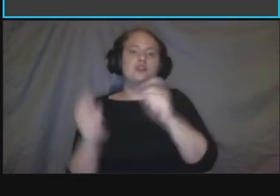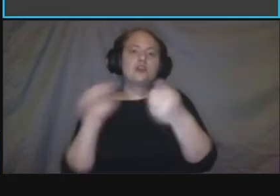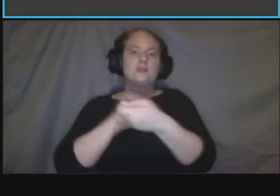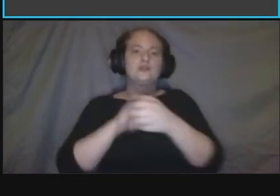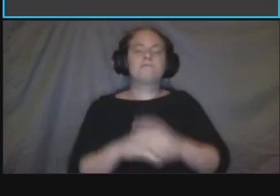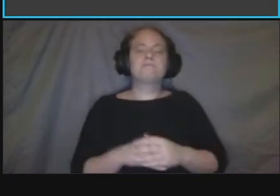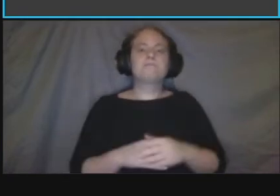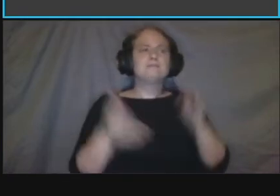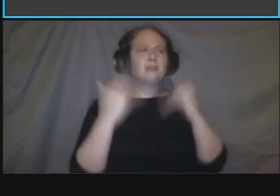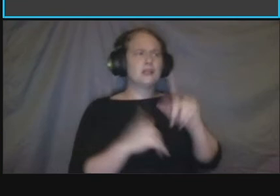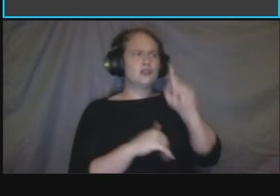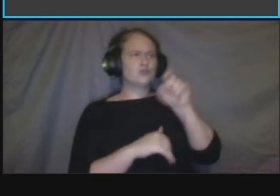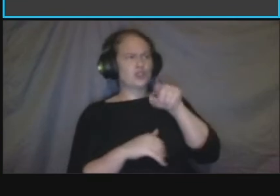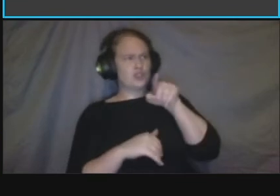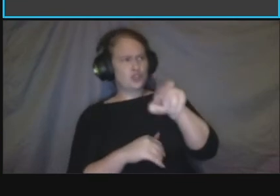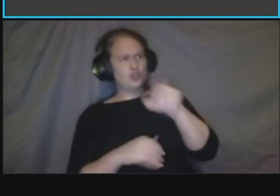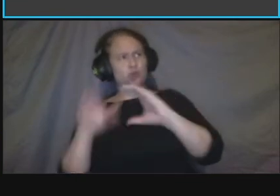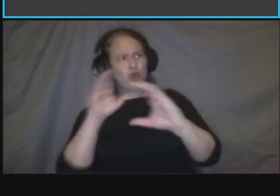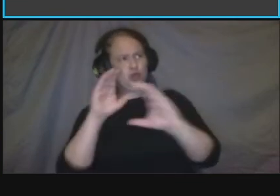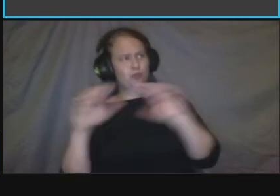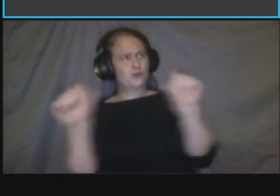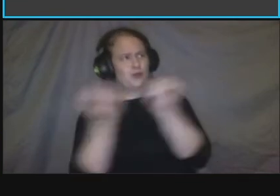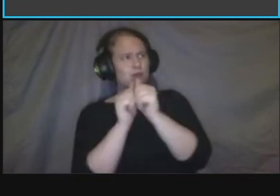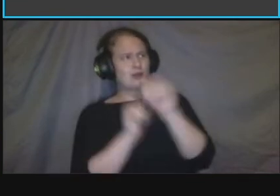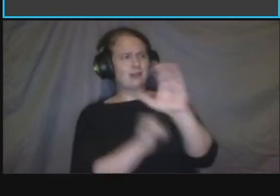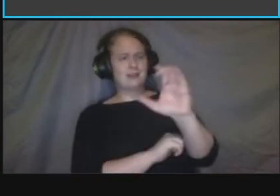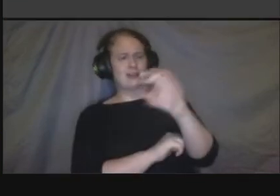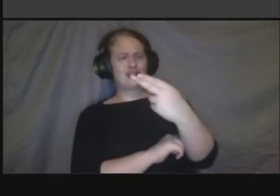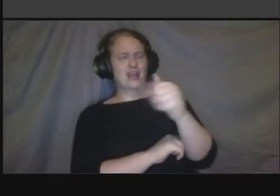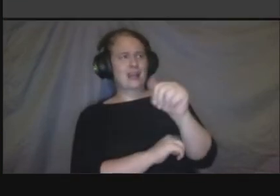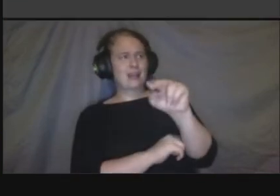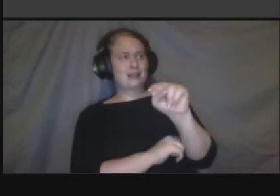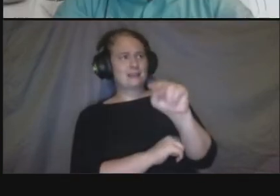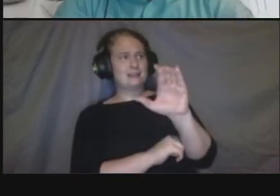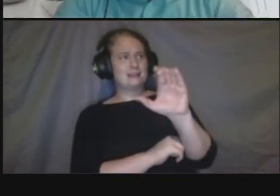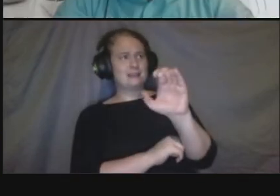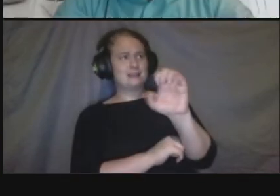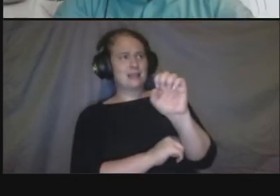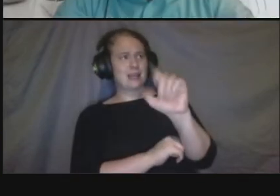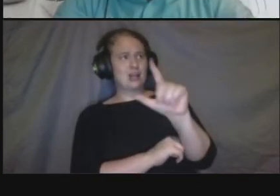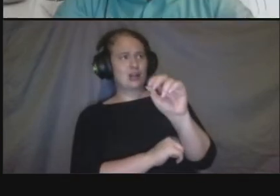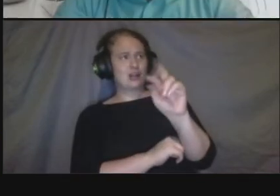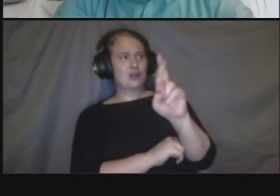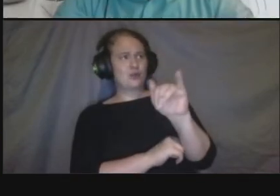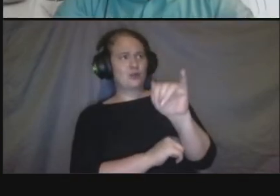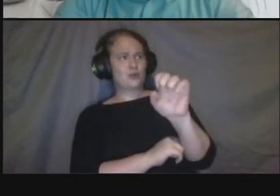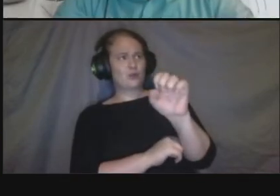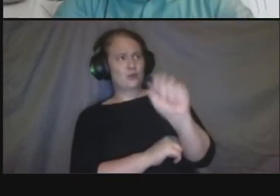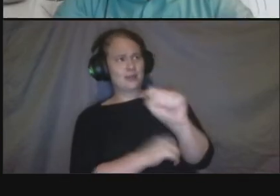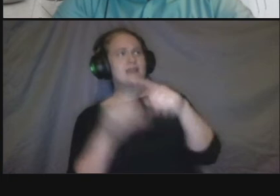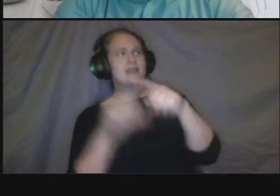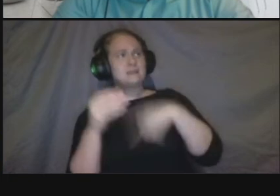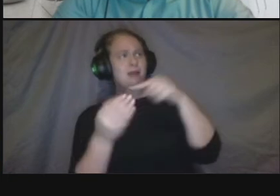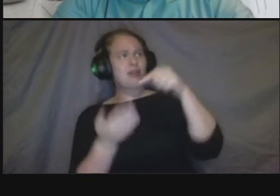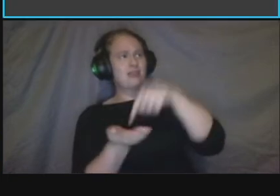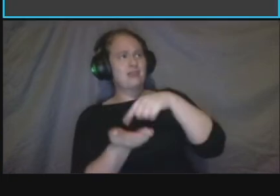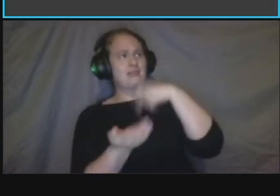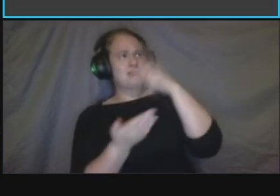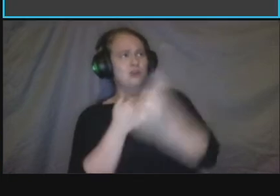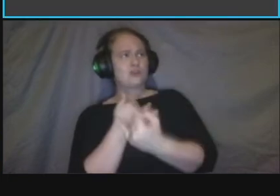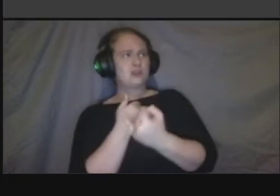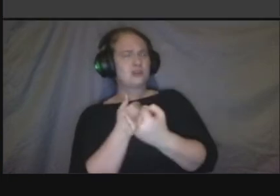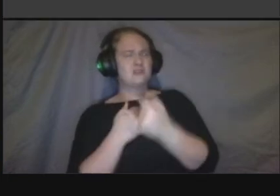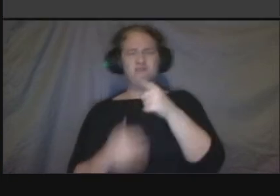uh the the embassies i believe that's what they're speaking of yeah we have um started the